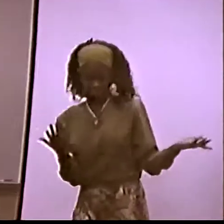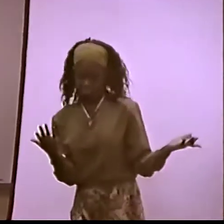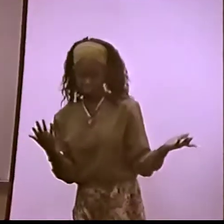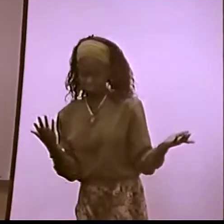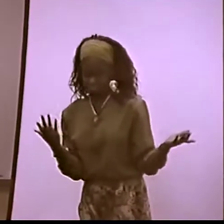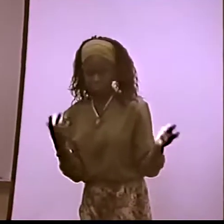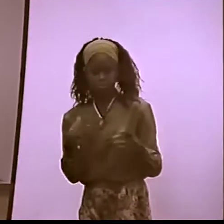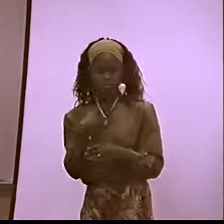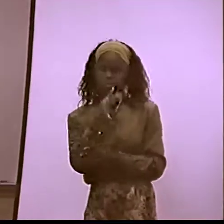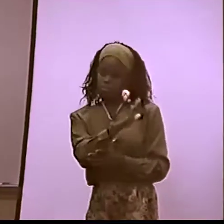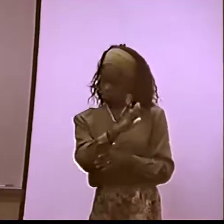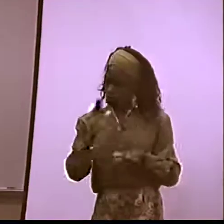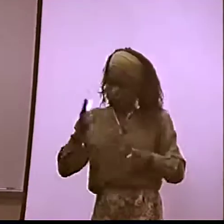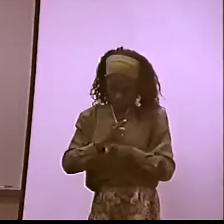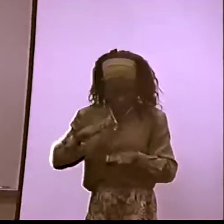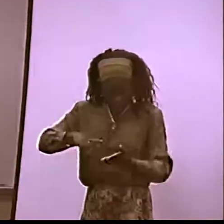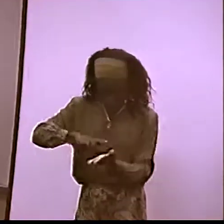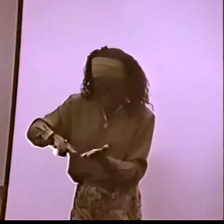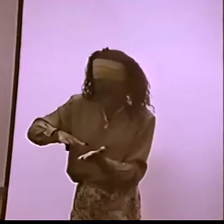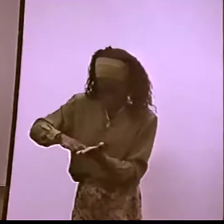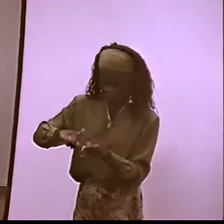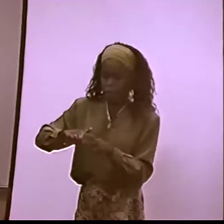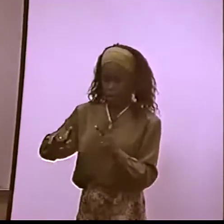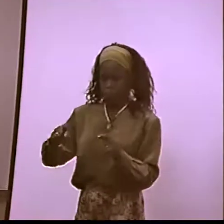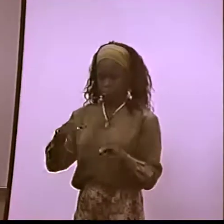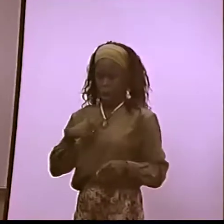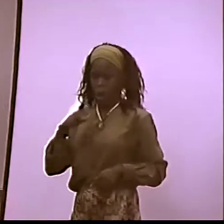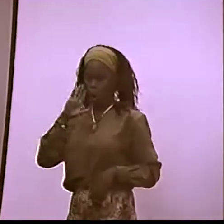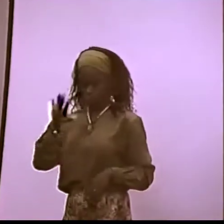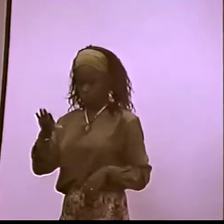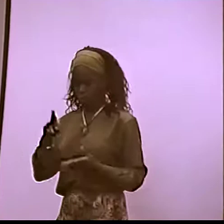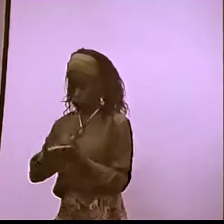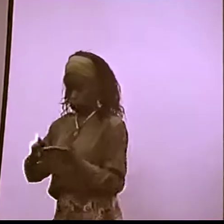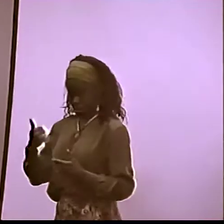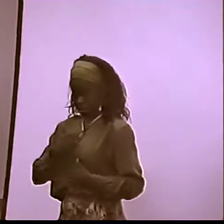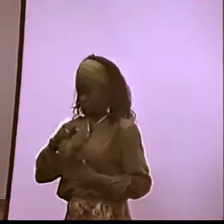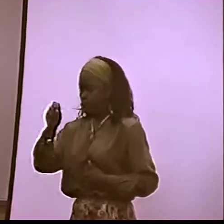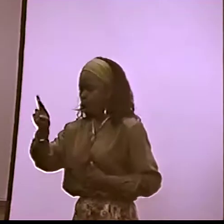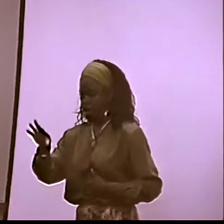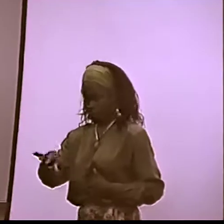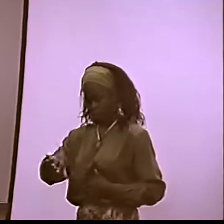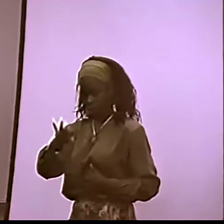OK, NOW, BLACK DEAF PEOPLE ...THE IDEA THAT THERE'S